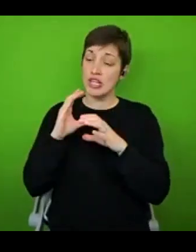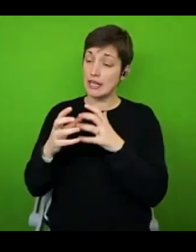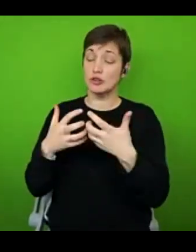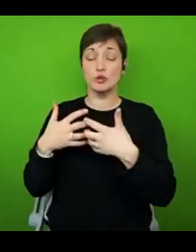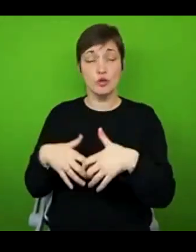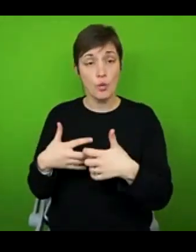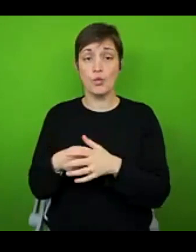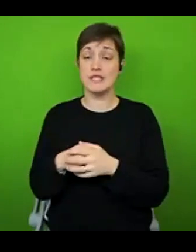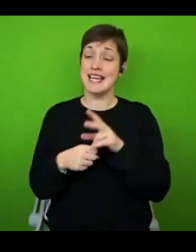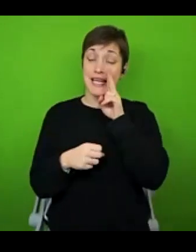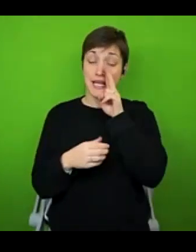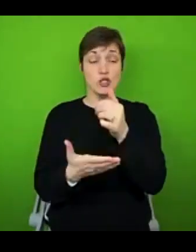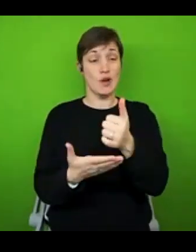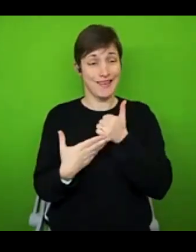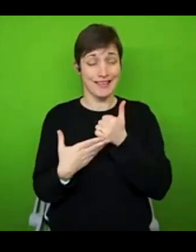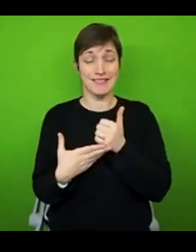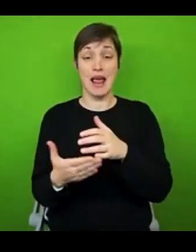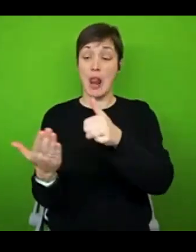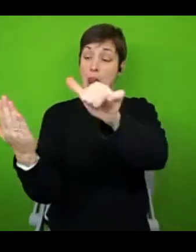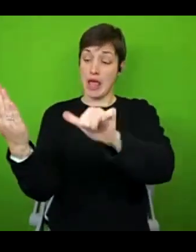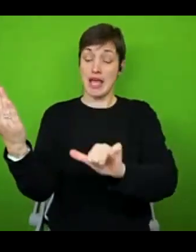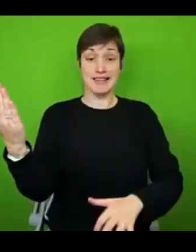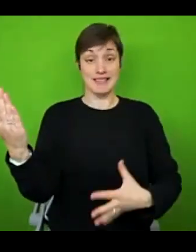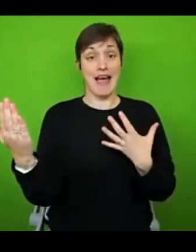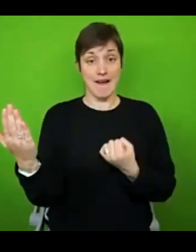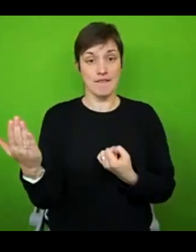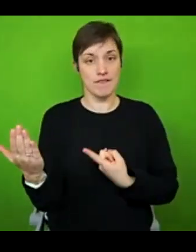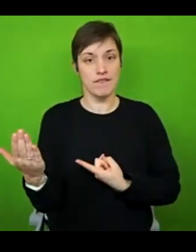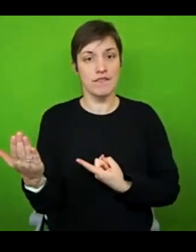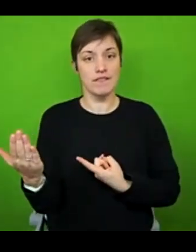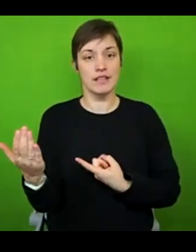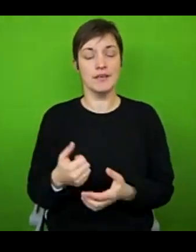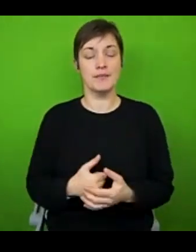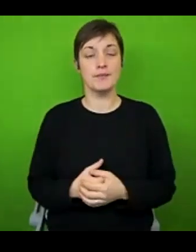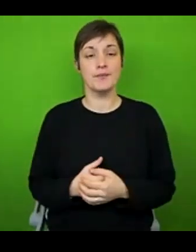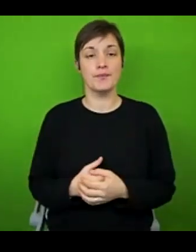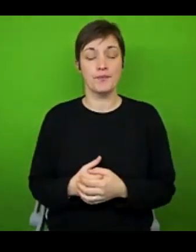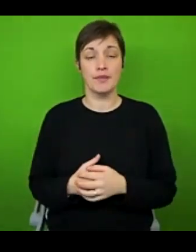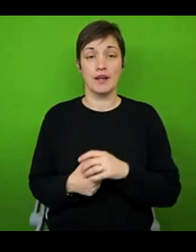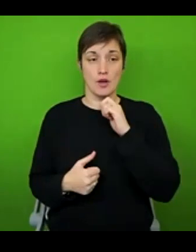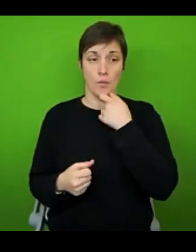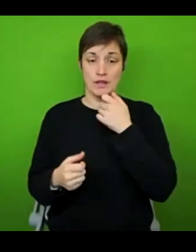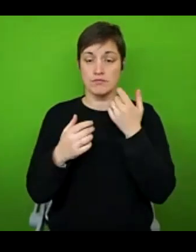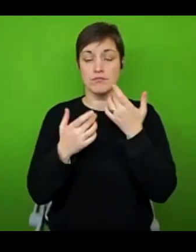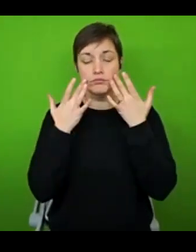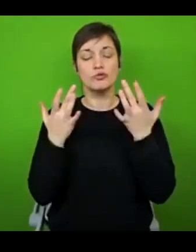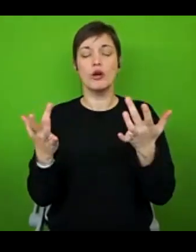I've got a really massive list and I do actually have a list that physically exists somewhere. So I'm going to share a link to that later on. It's basically aids and